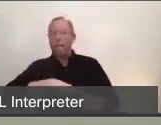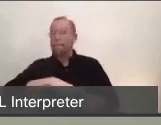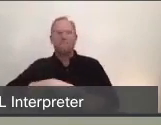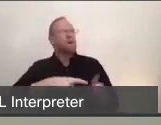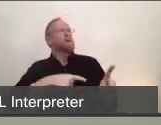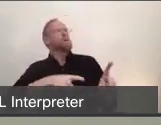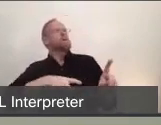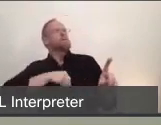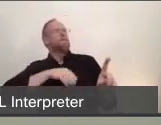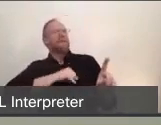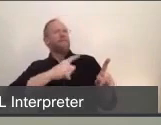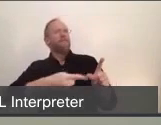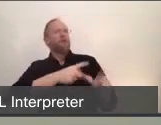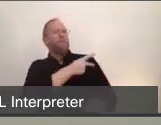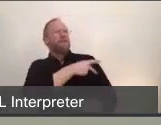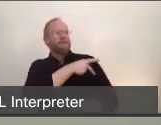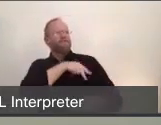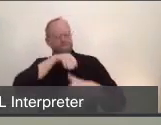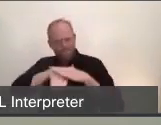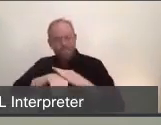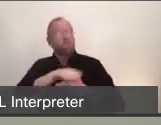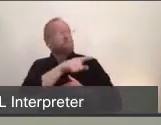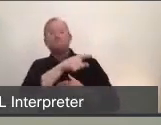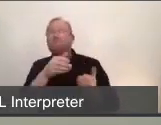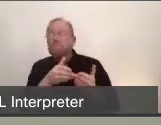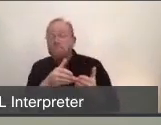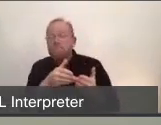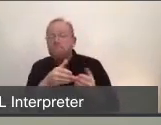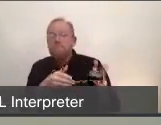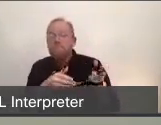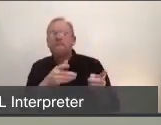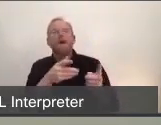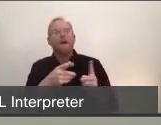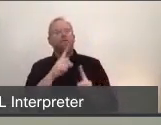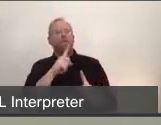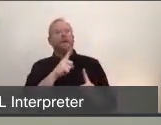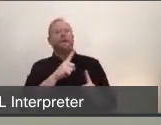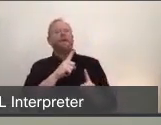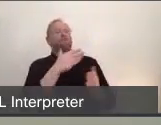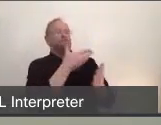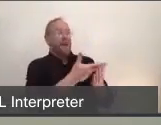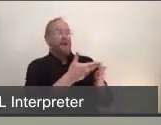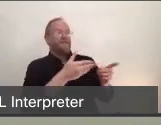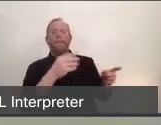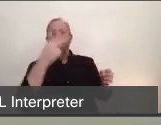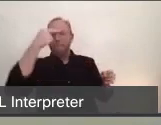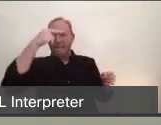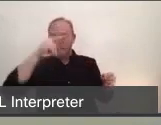the Grand Princess from the Mexican Riviera had already landed in San Francisco, and it wasn't until March